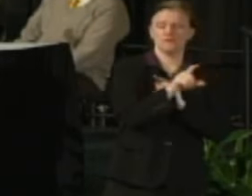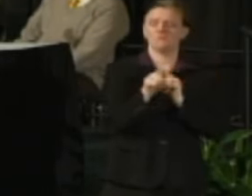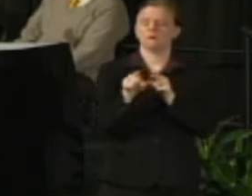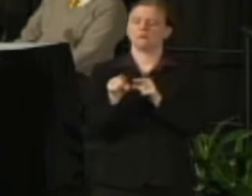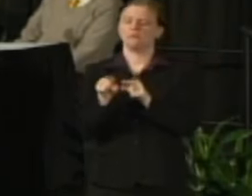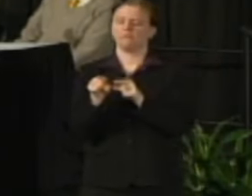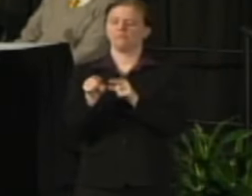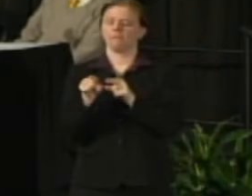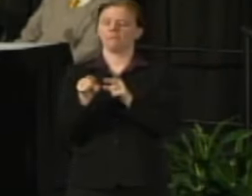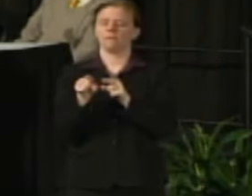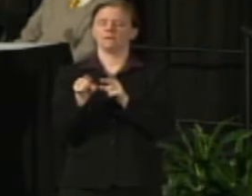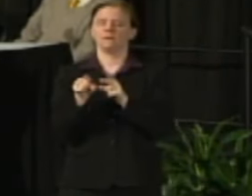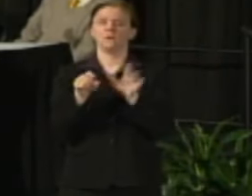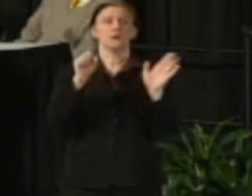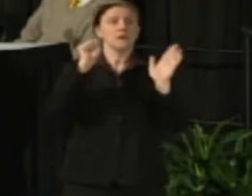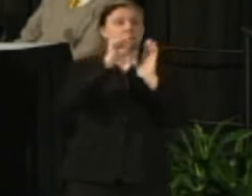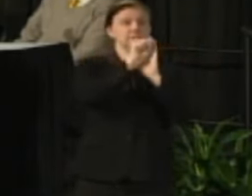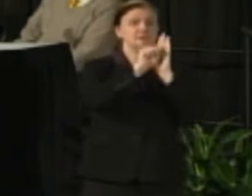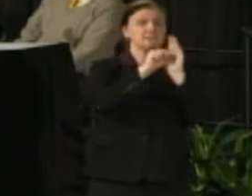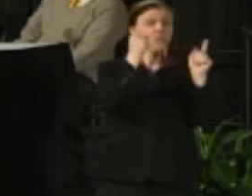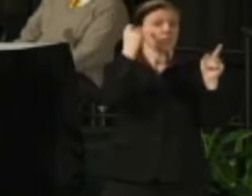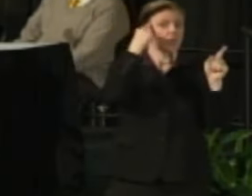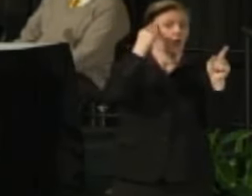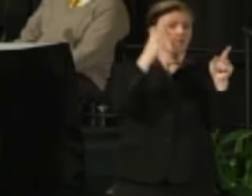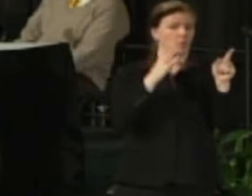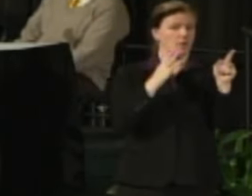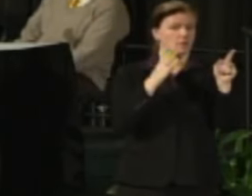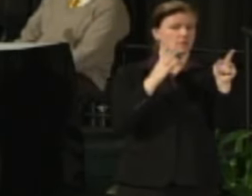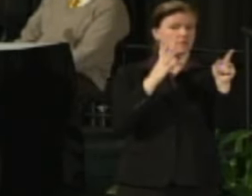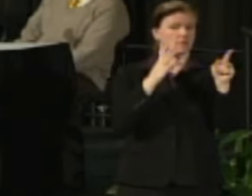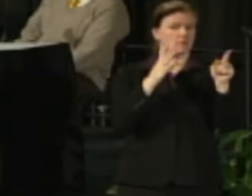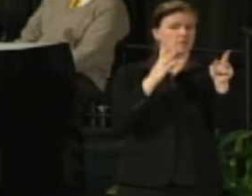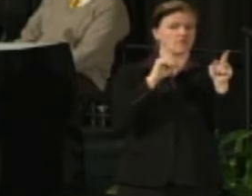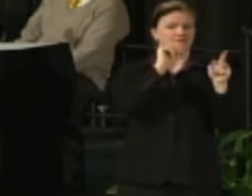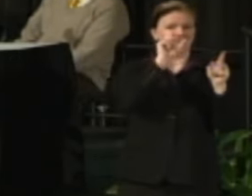for state government not to have as much support of that as it has historically.